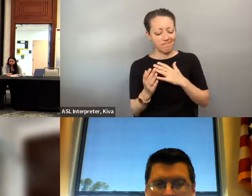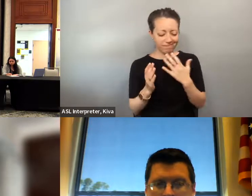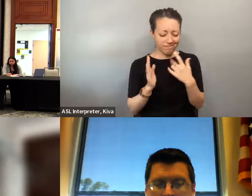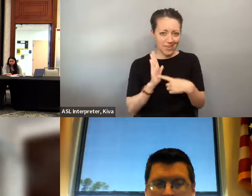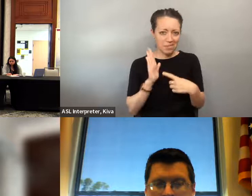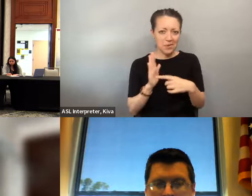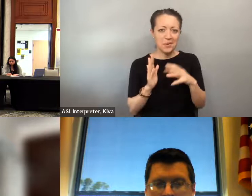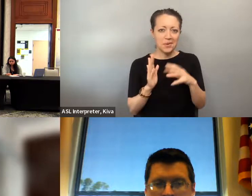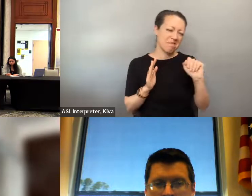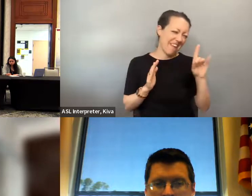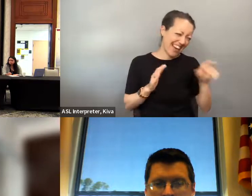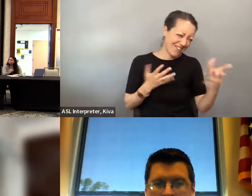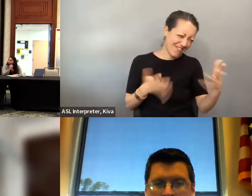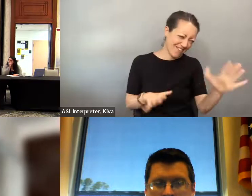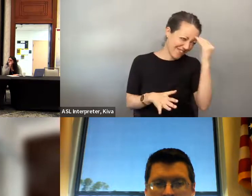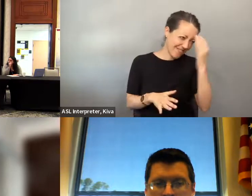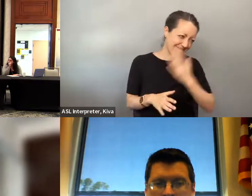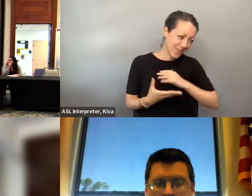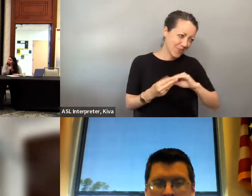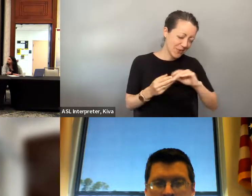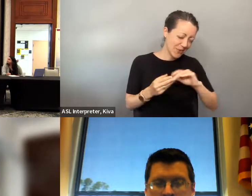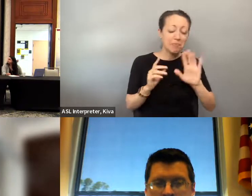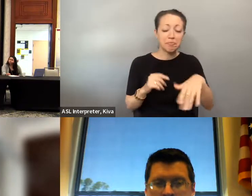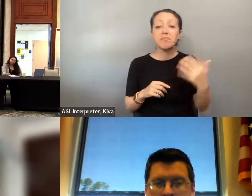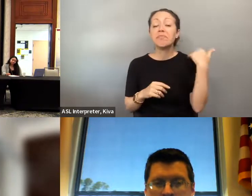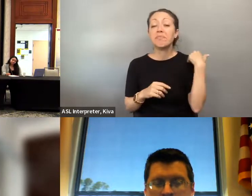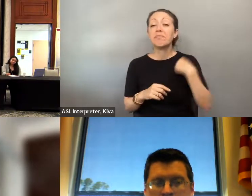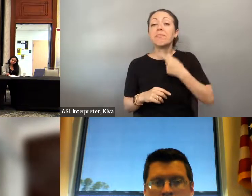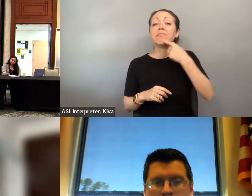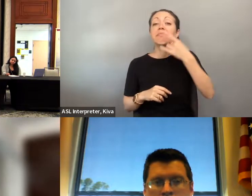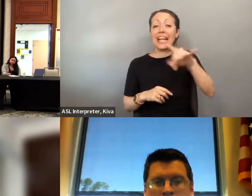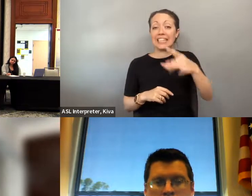empowering them but also what are their combination when